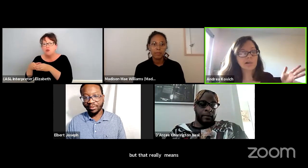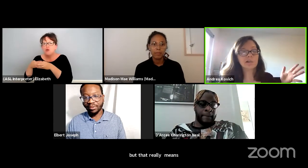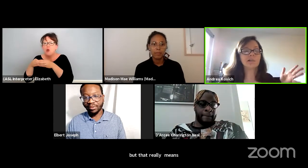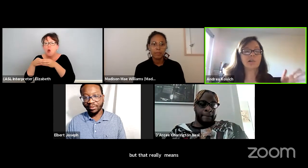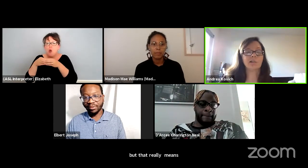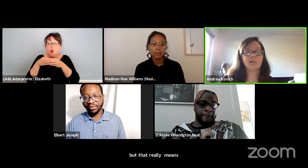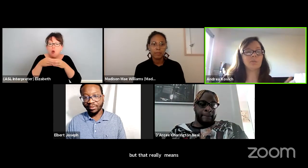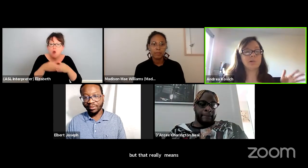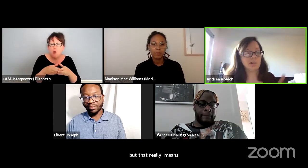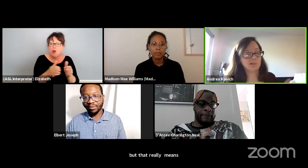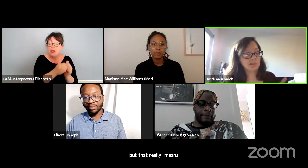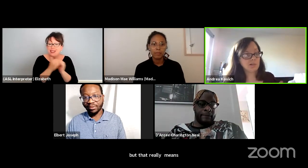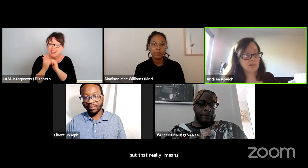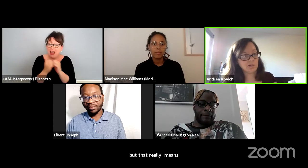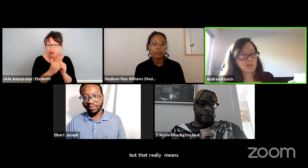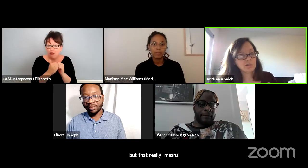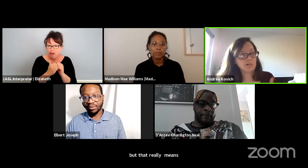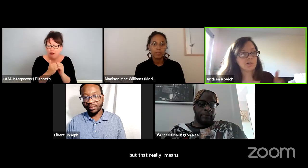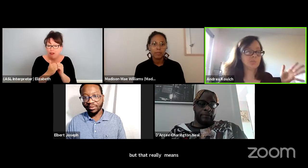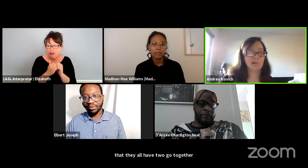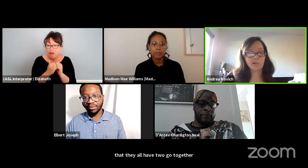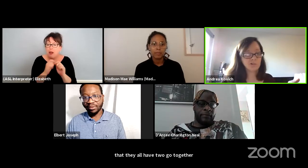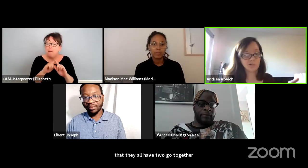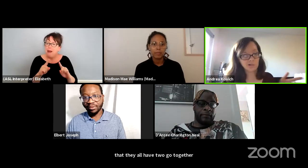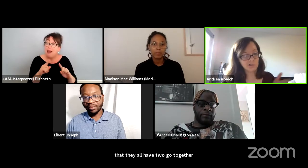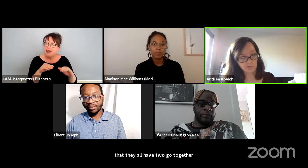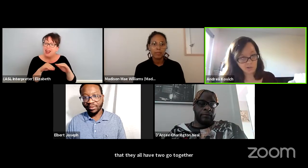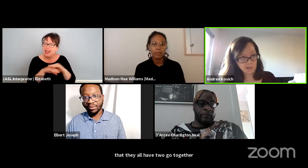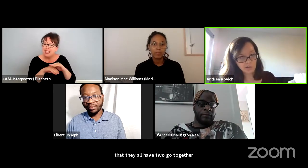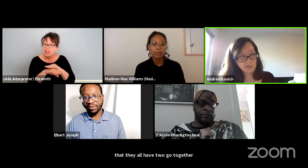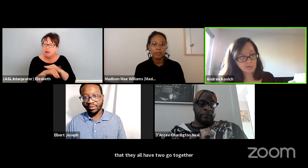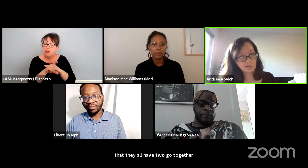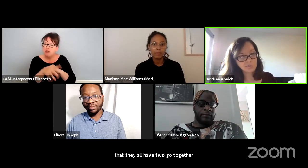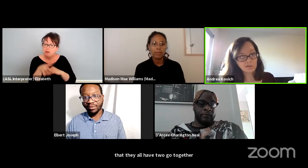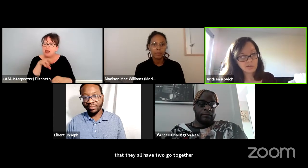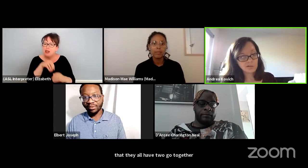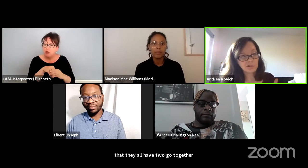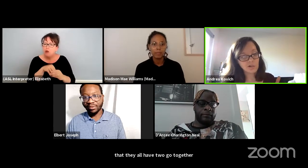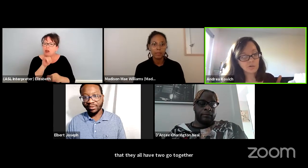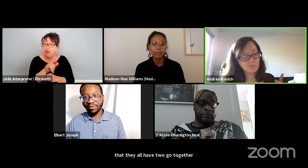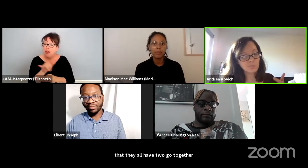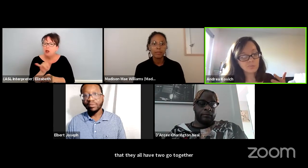and accessibility should be included in there. So